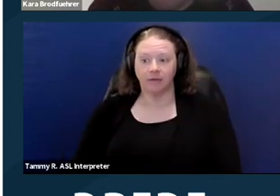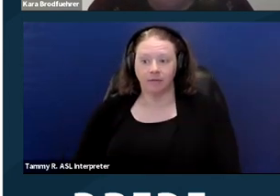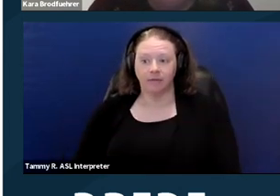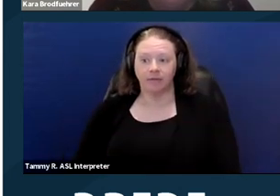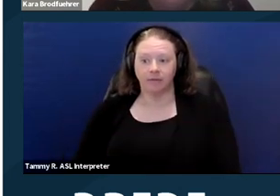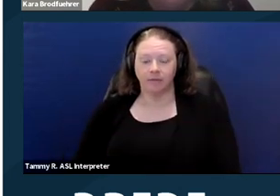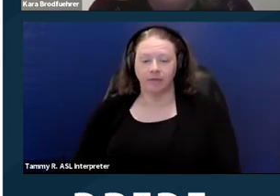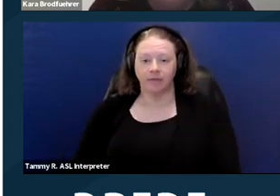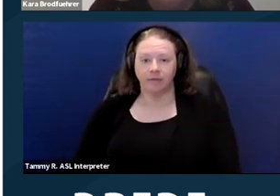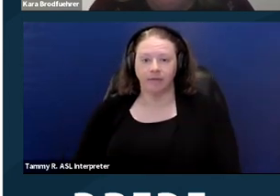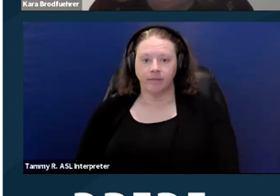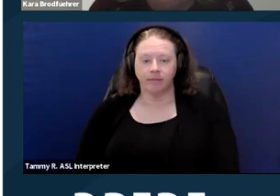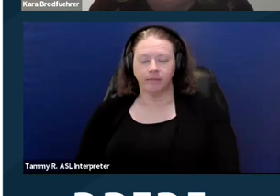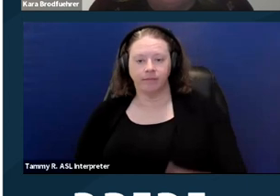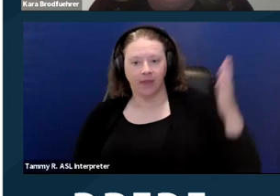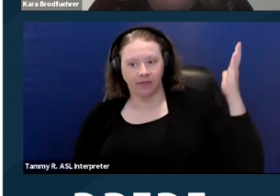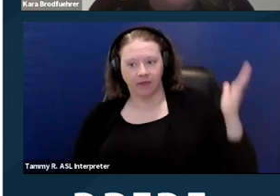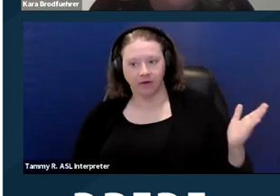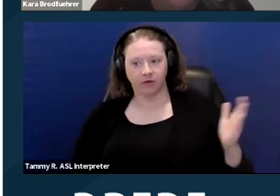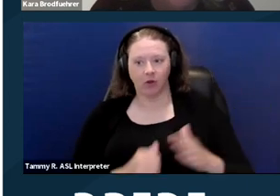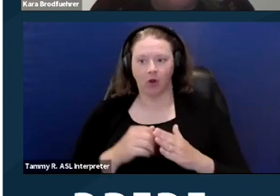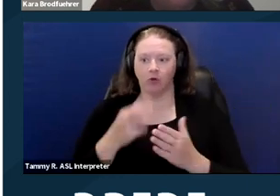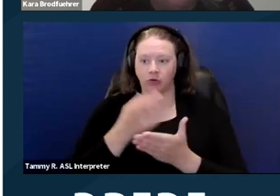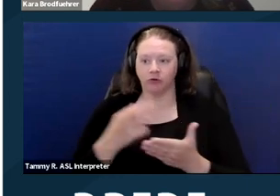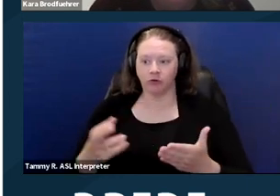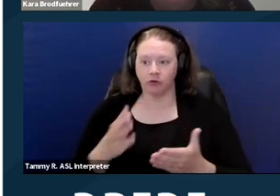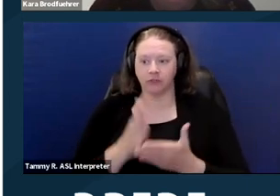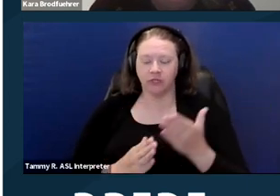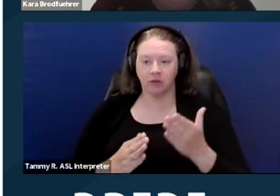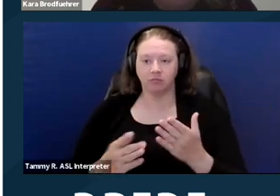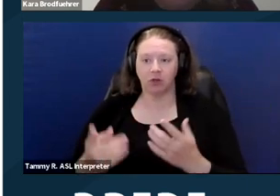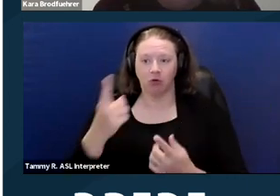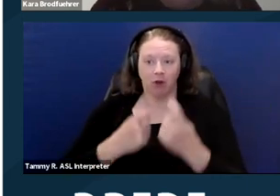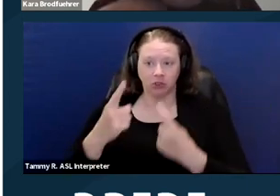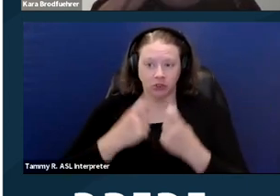And here's some resources, some frequently asked questions, our intake form.